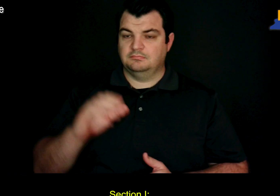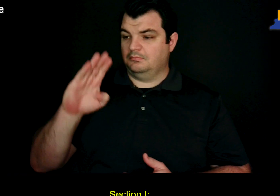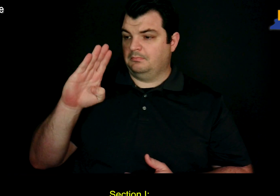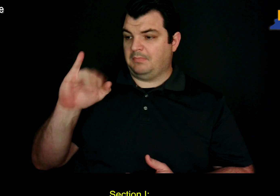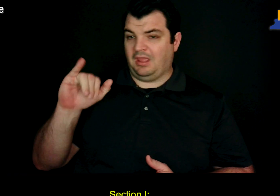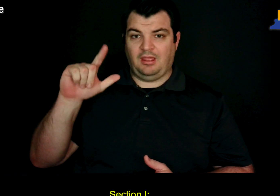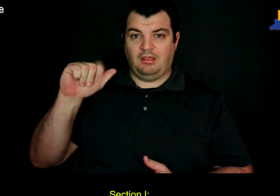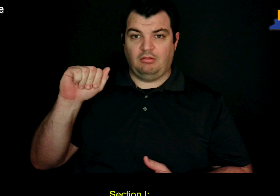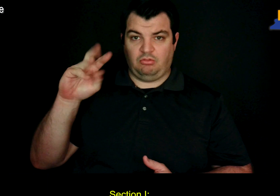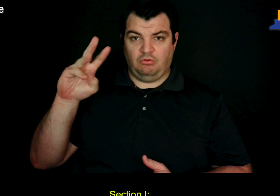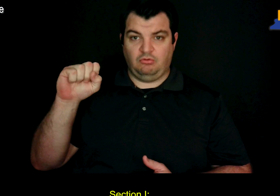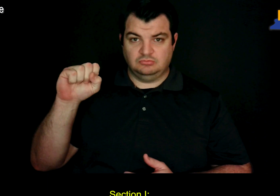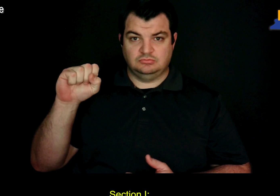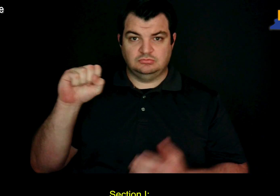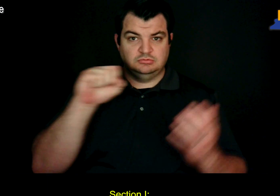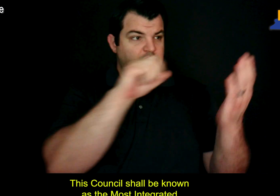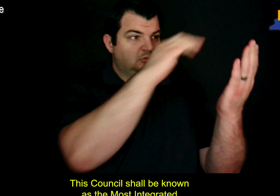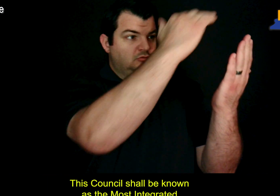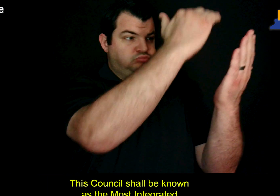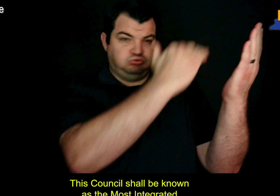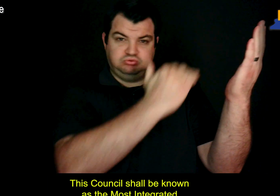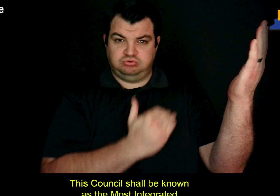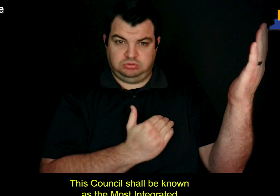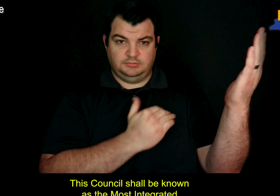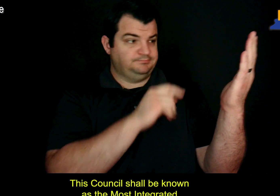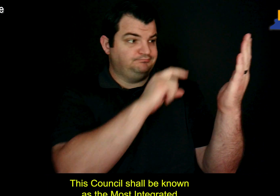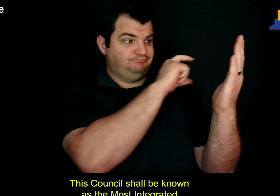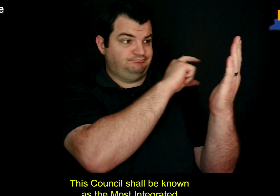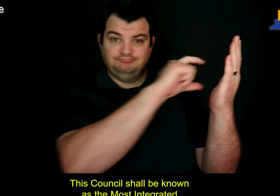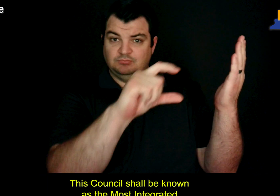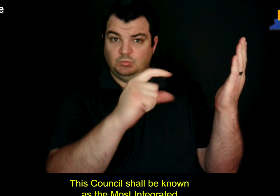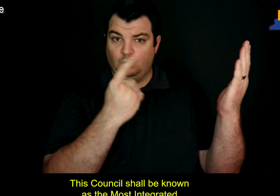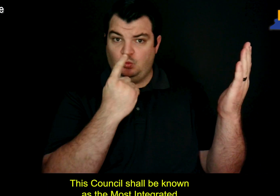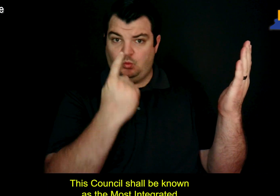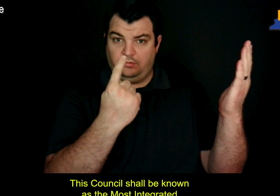Section I: This Council shall be known as the Most Integrated